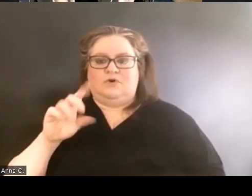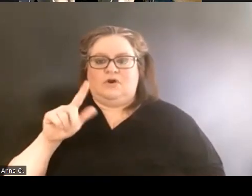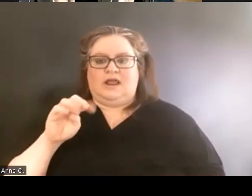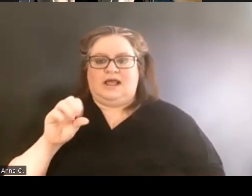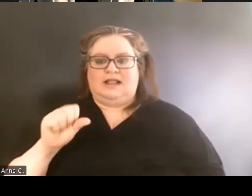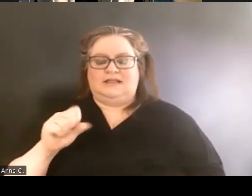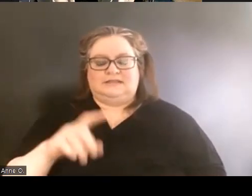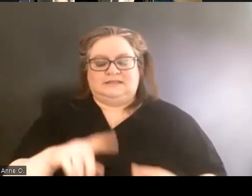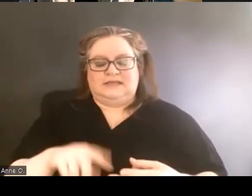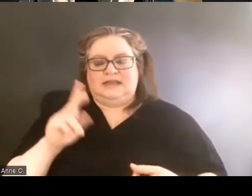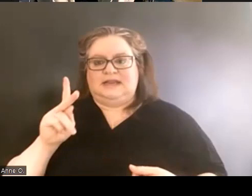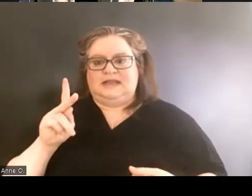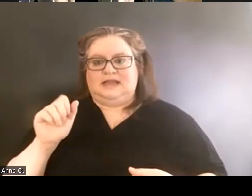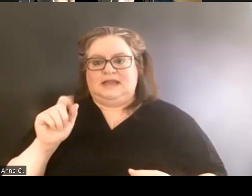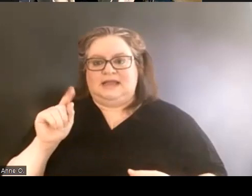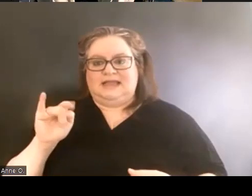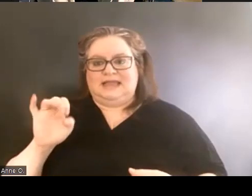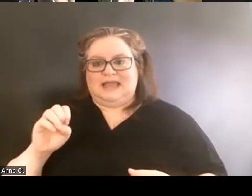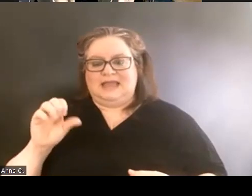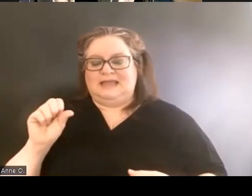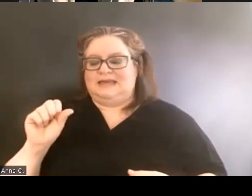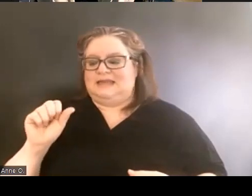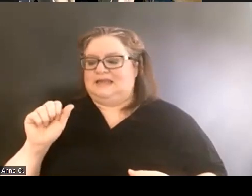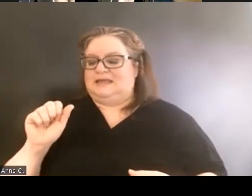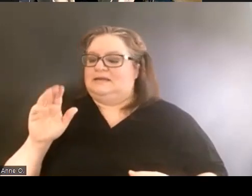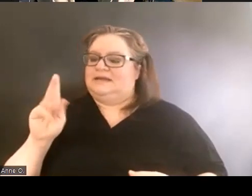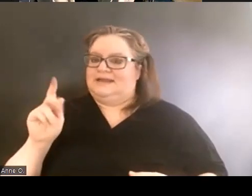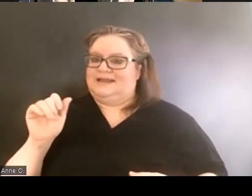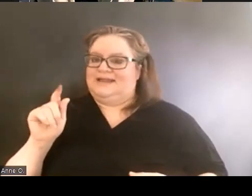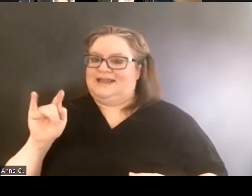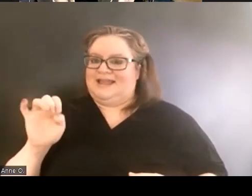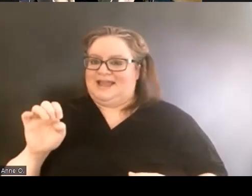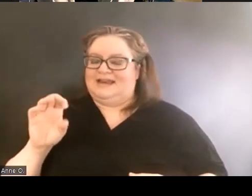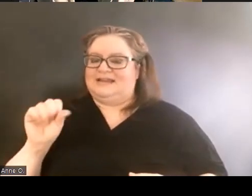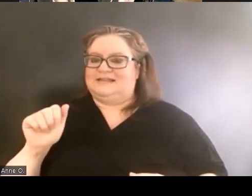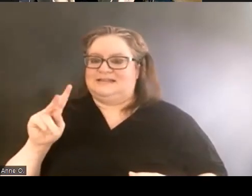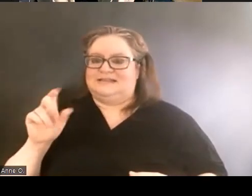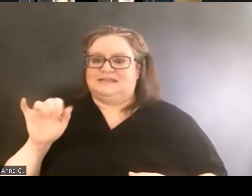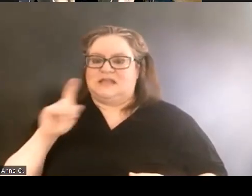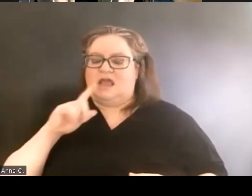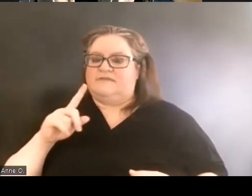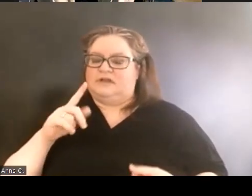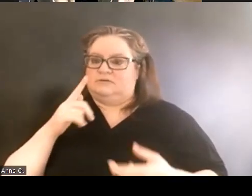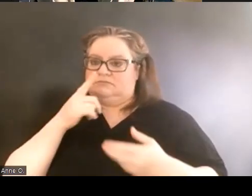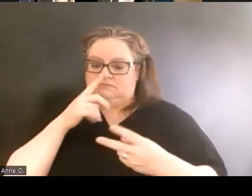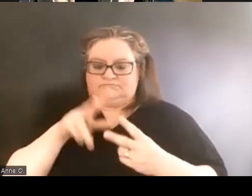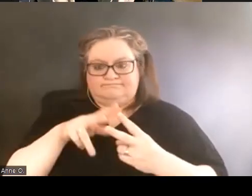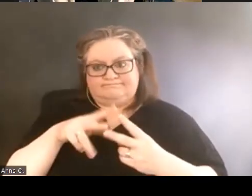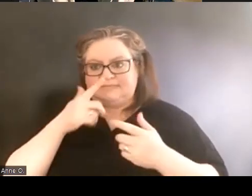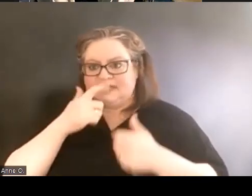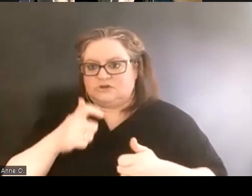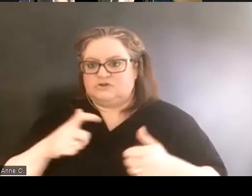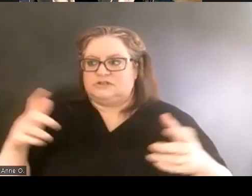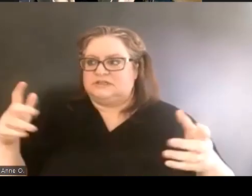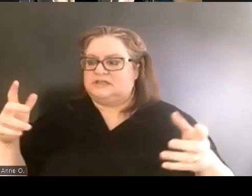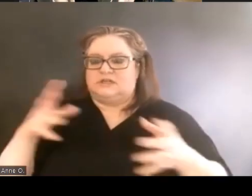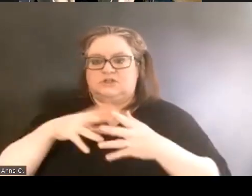who were very interested in bringing students together to have an organized effort